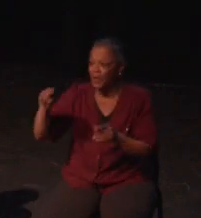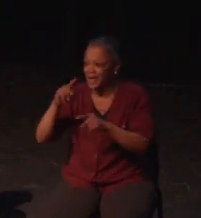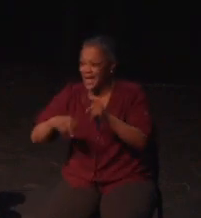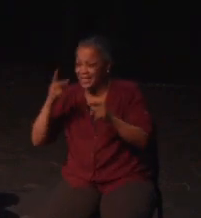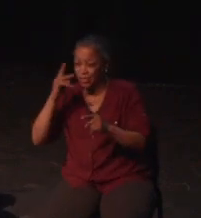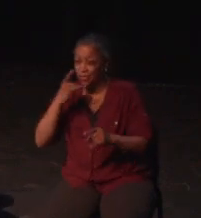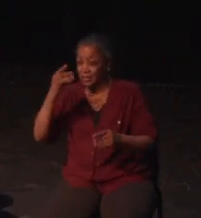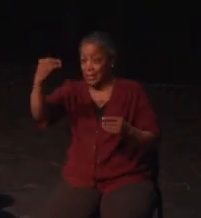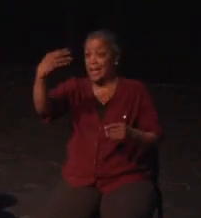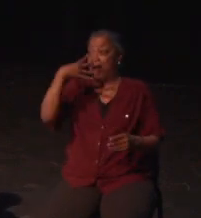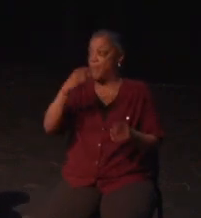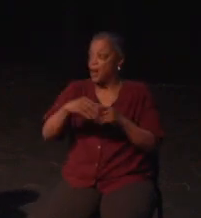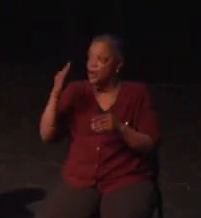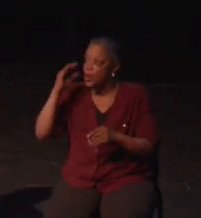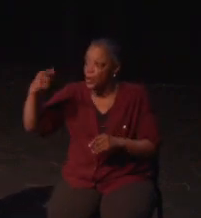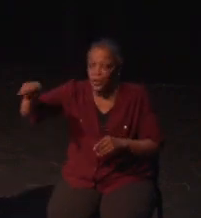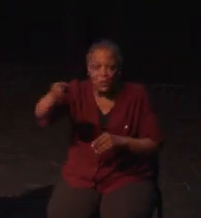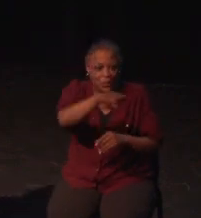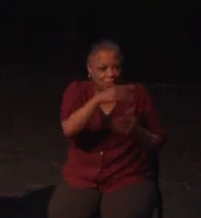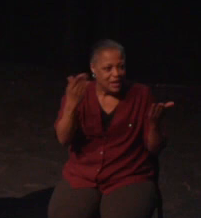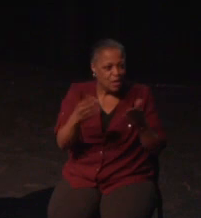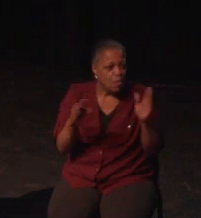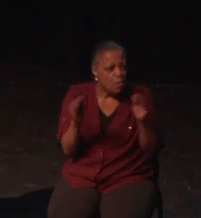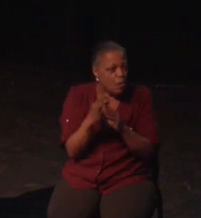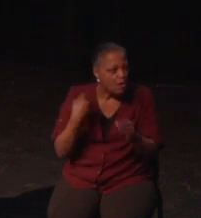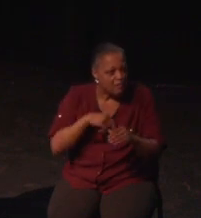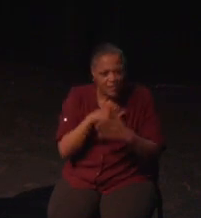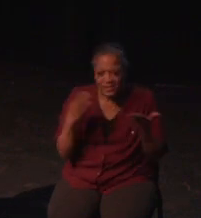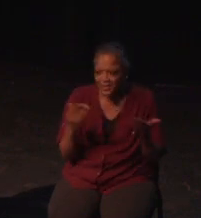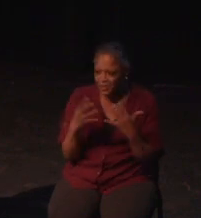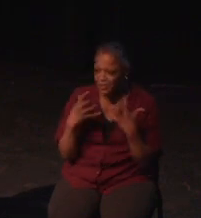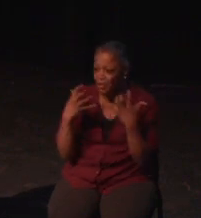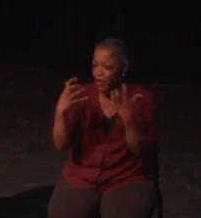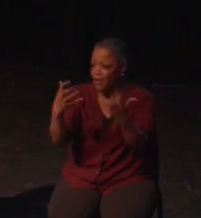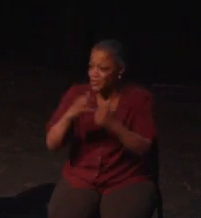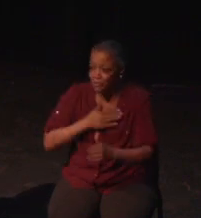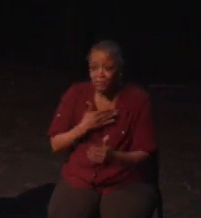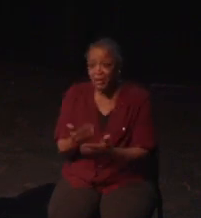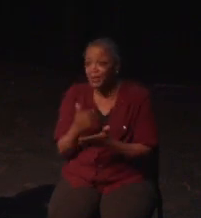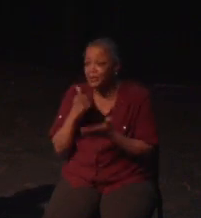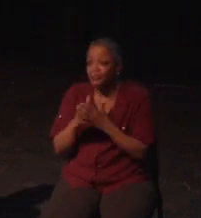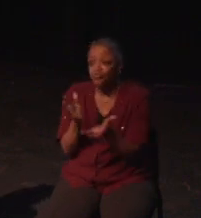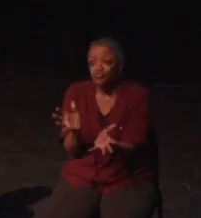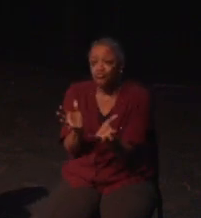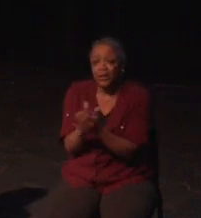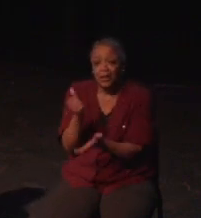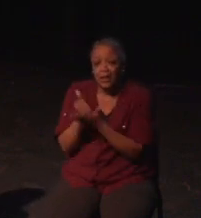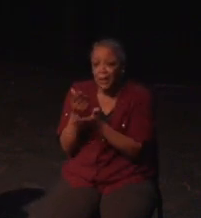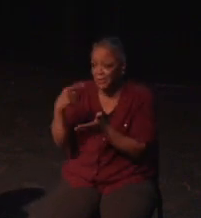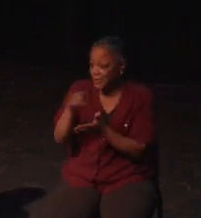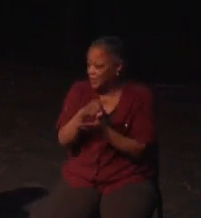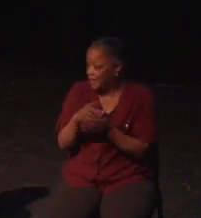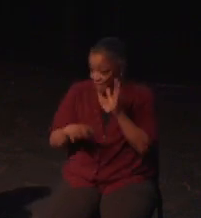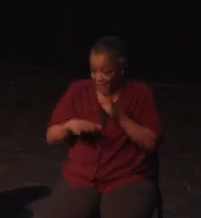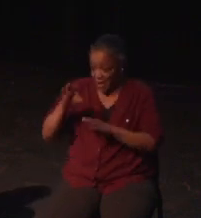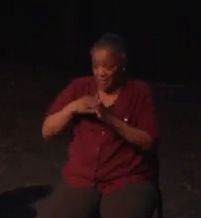had a truly fantastic soundtrack and sound effects but no audio options at all, not even a master volume slider. This made it really difficult for me to play at times,